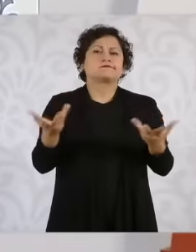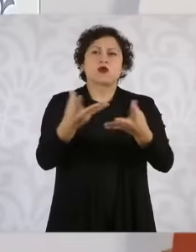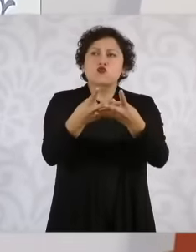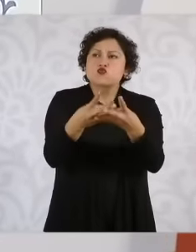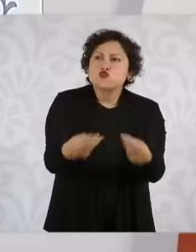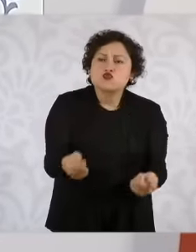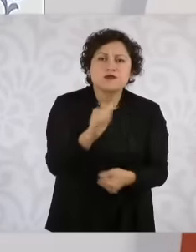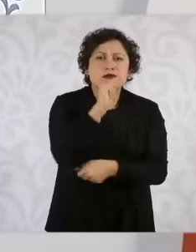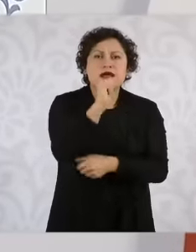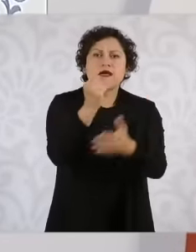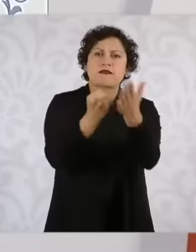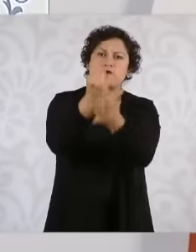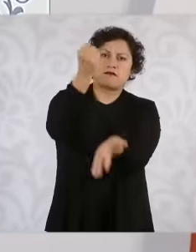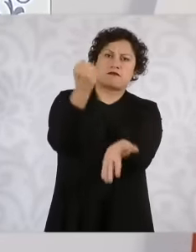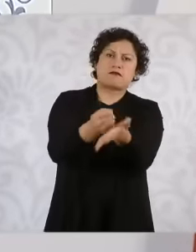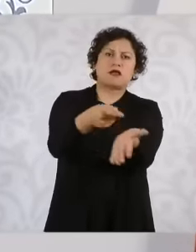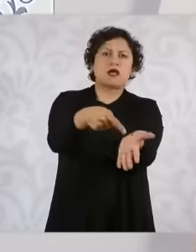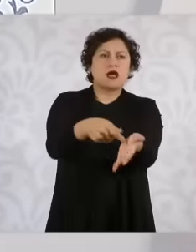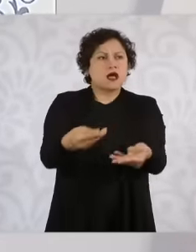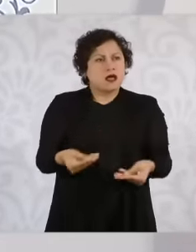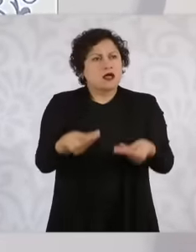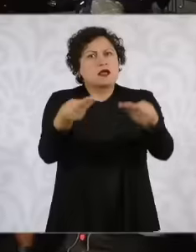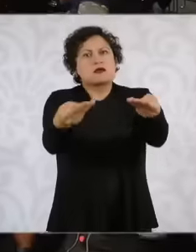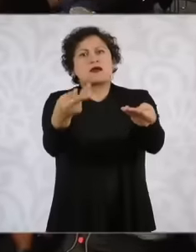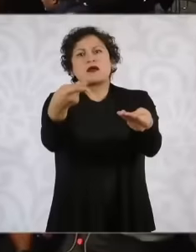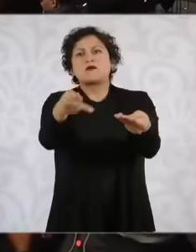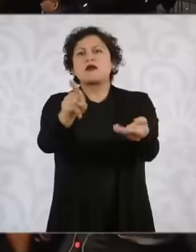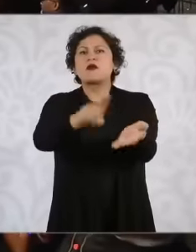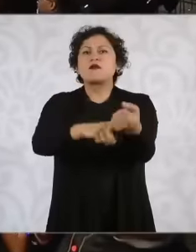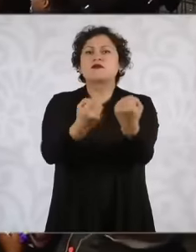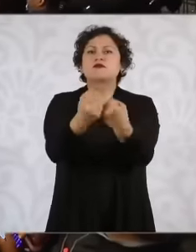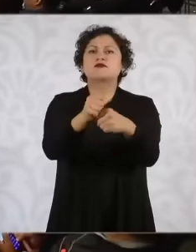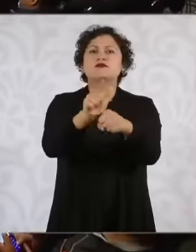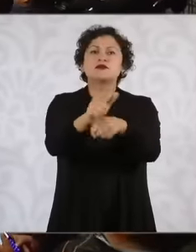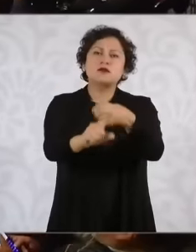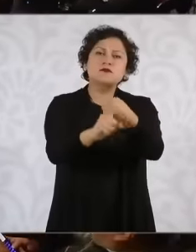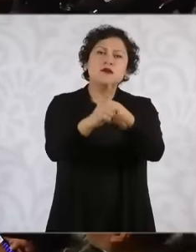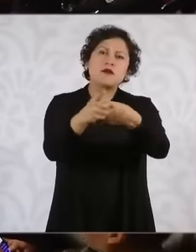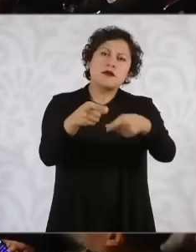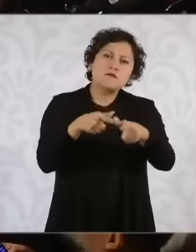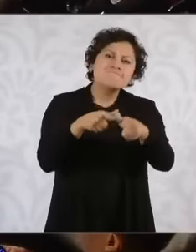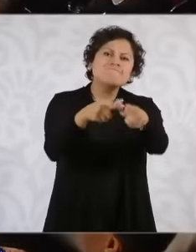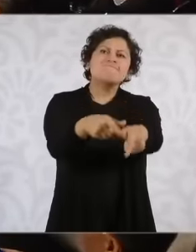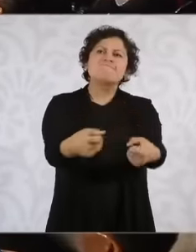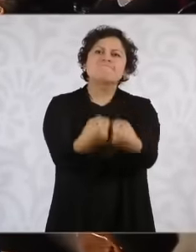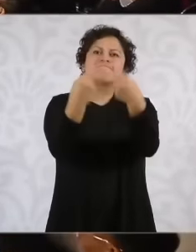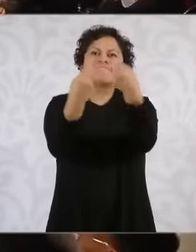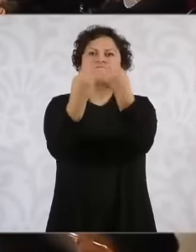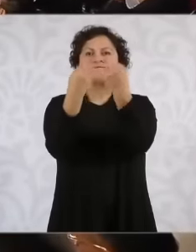case the problem remains social conflict So yes we are going to have it Yes something can be done with you